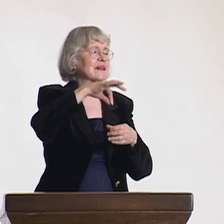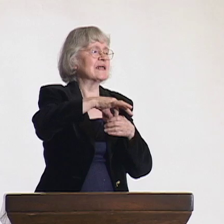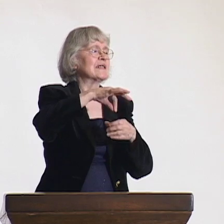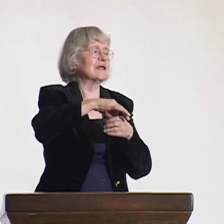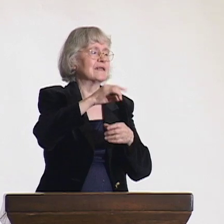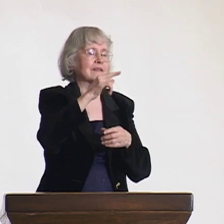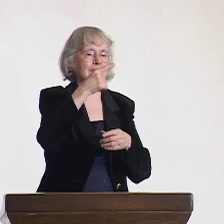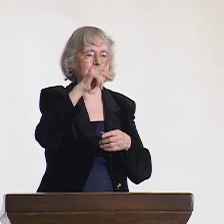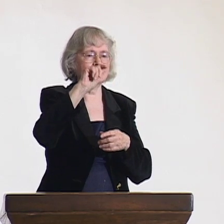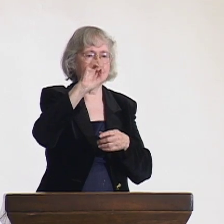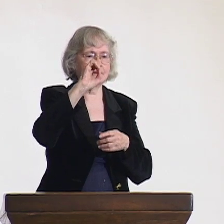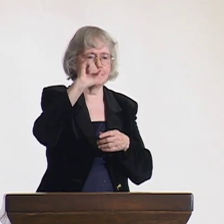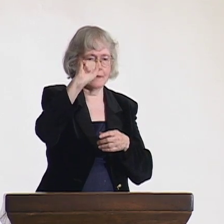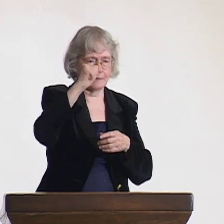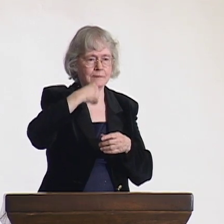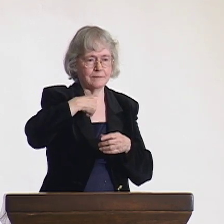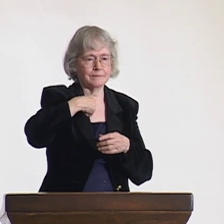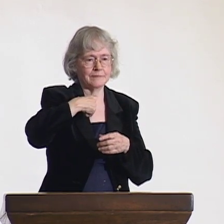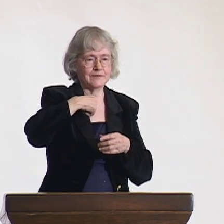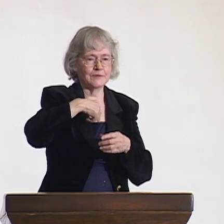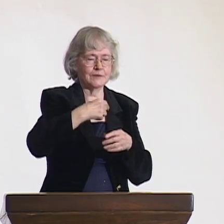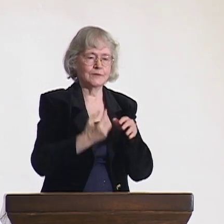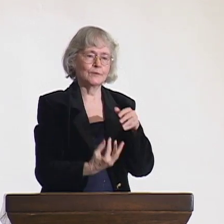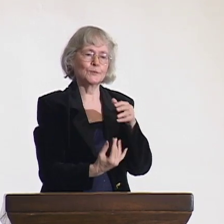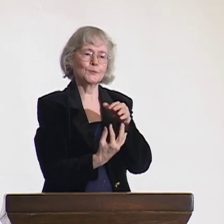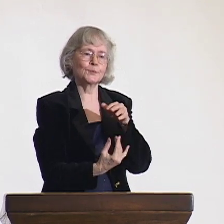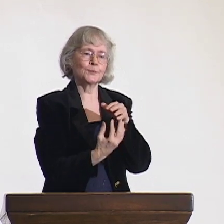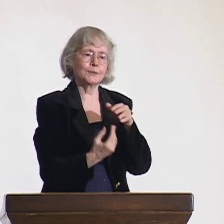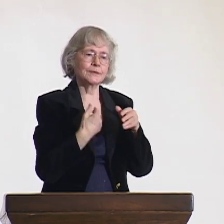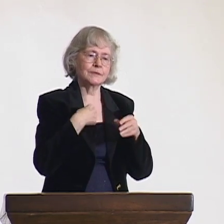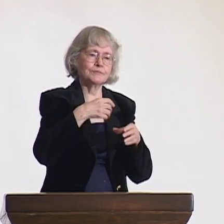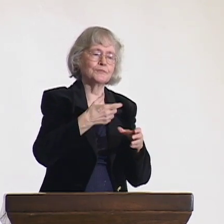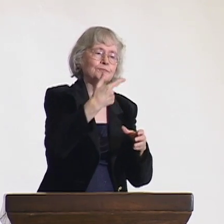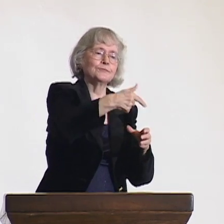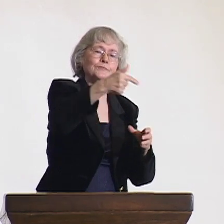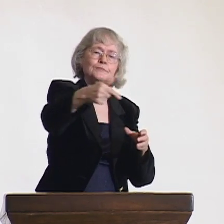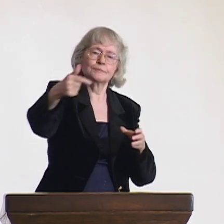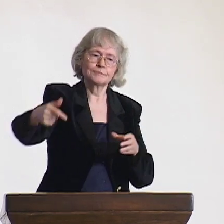"and I make the tea, "and I arrange the flowers."